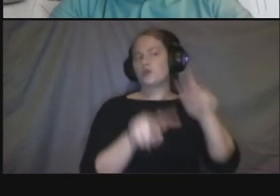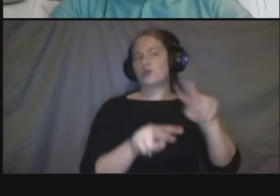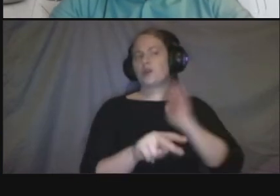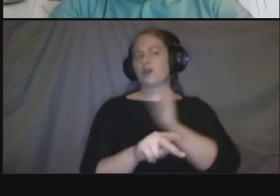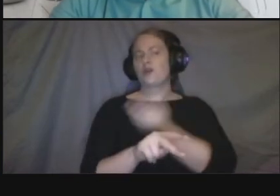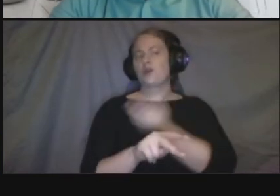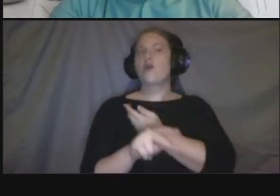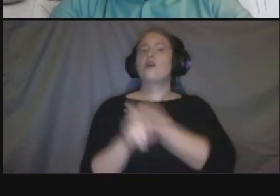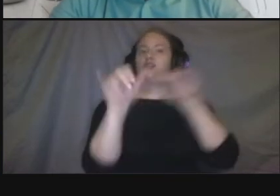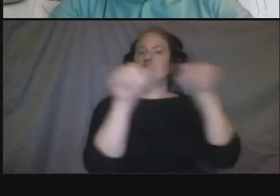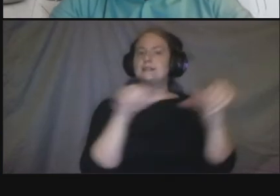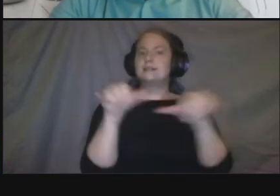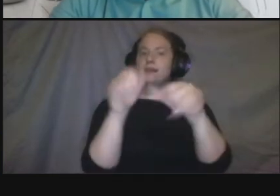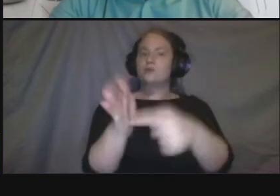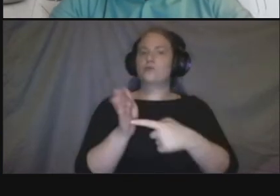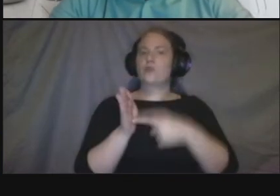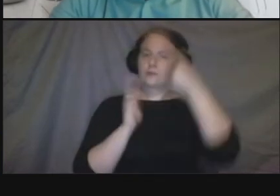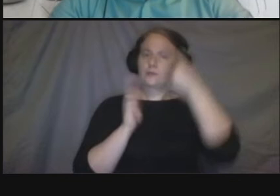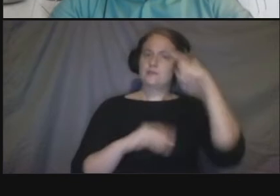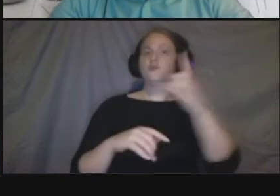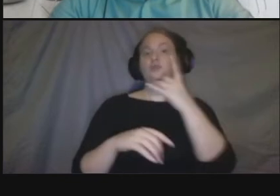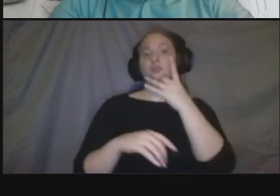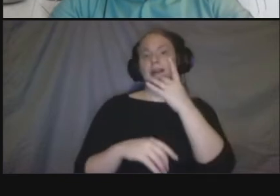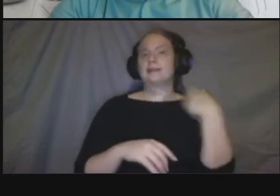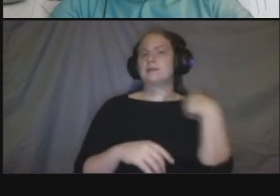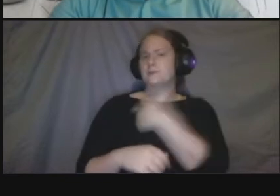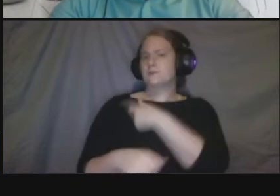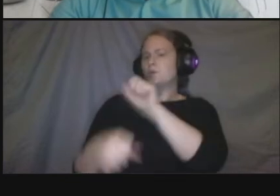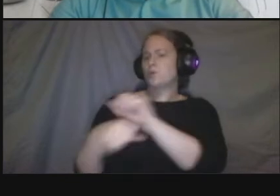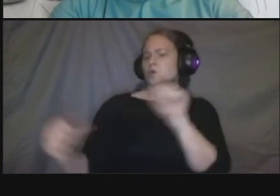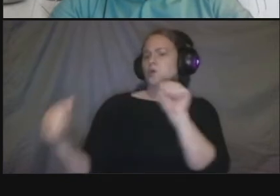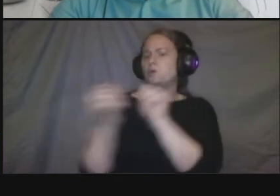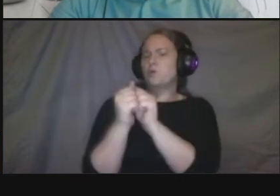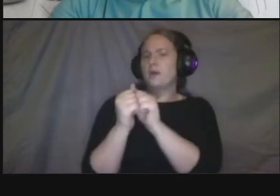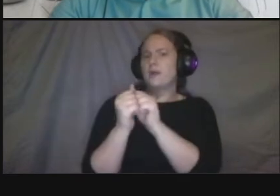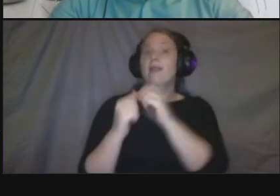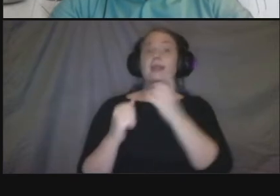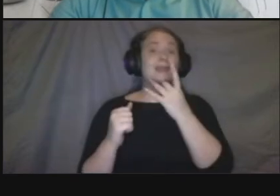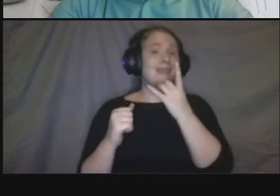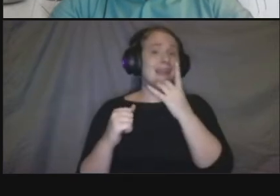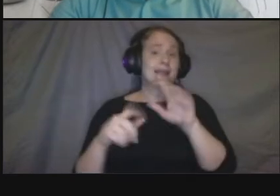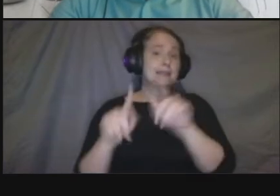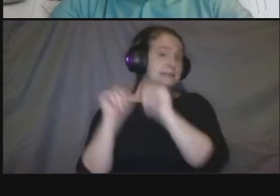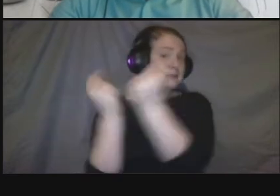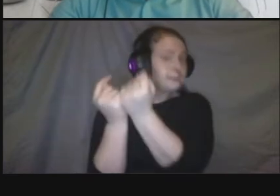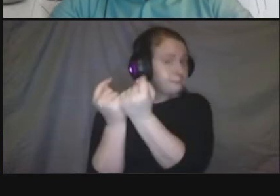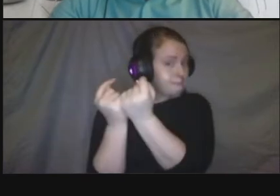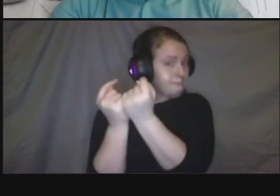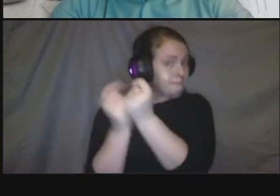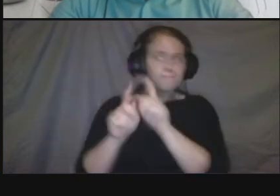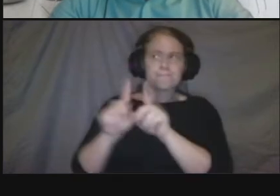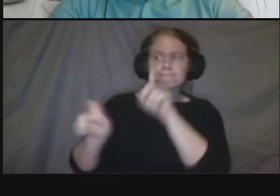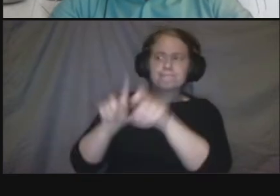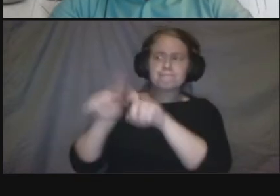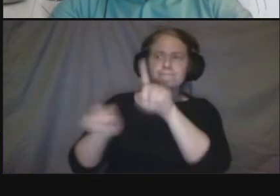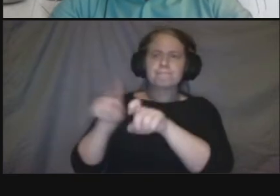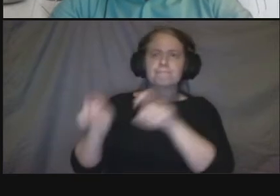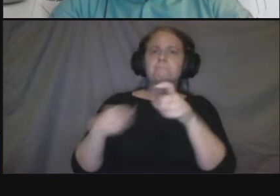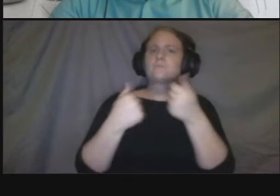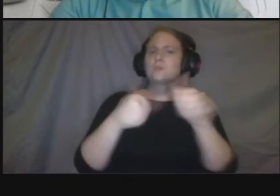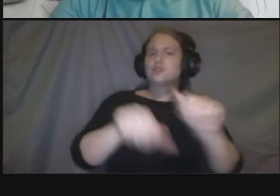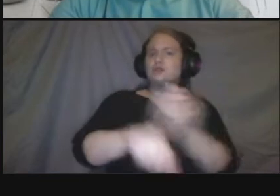our street light team uh to to look at that um if you think that there's a location that uh doesn't